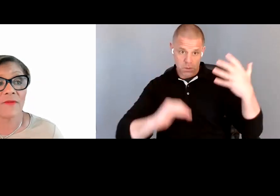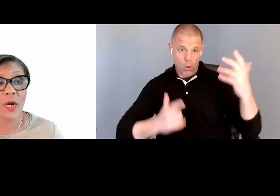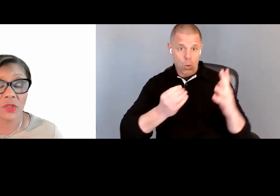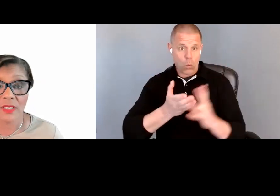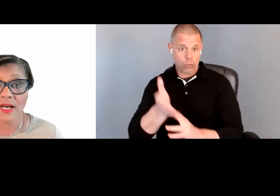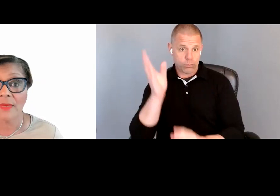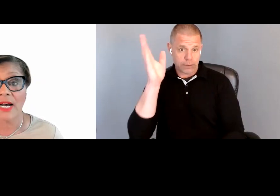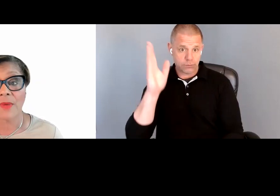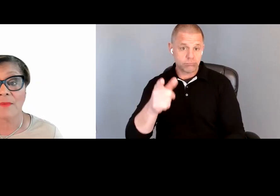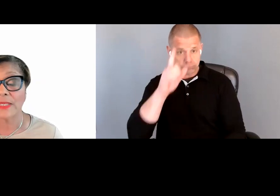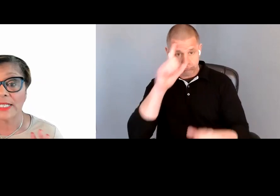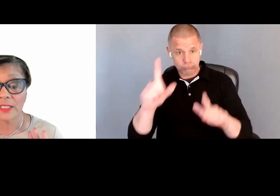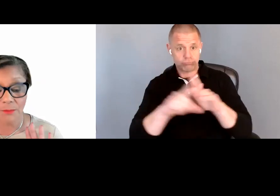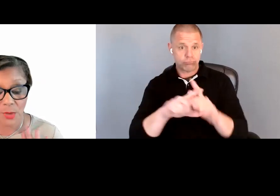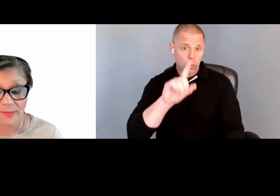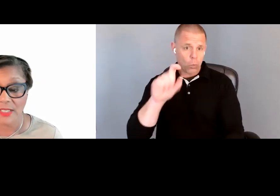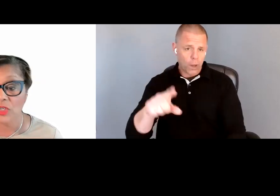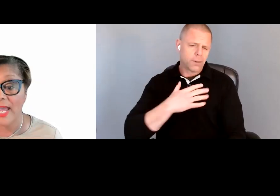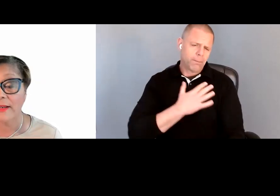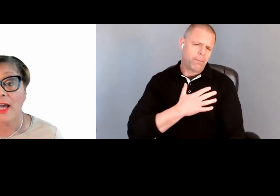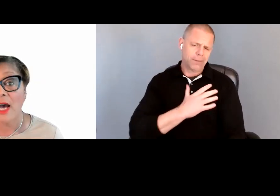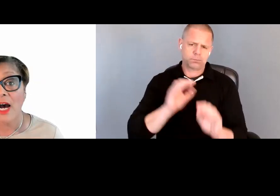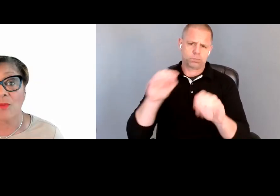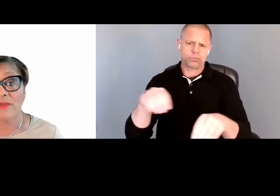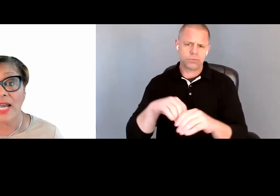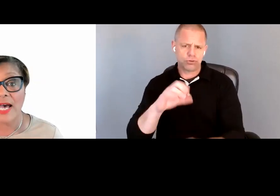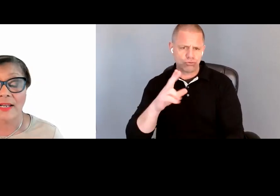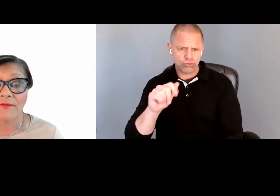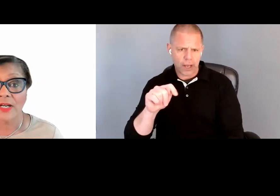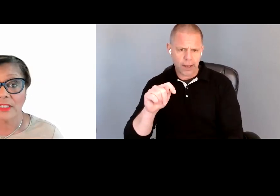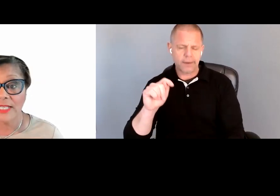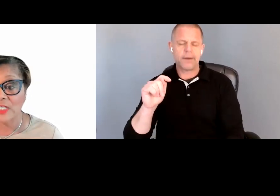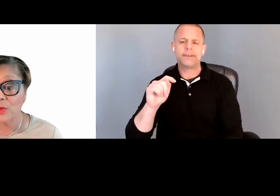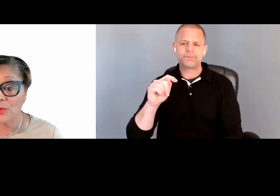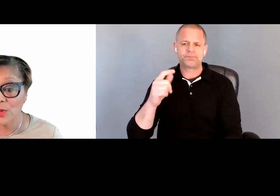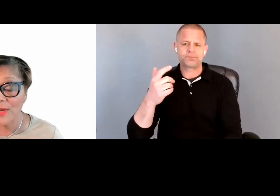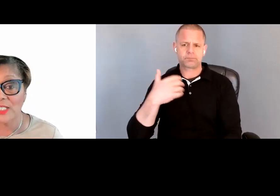if questions come up, please put them in the chat. We've got a fairly sizable group,